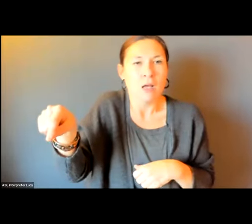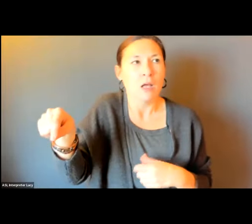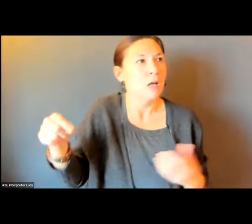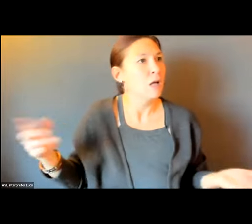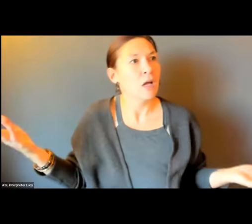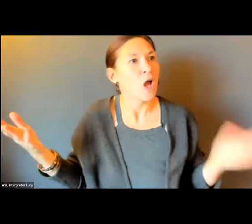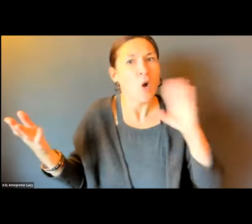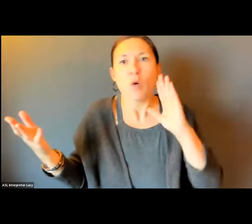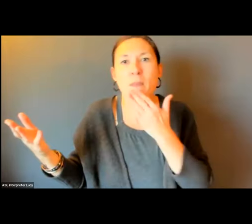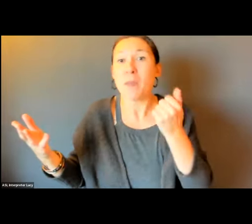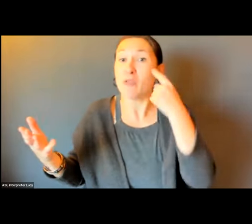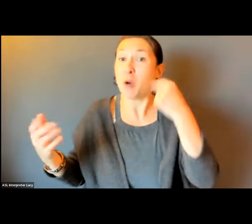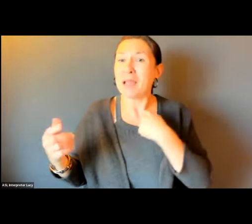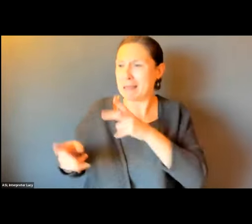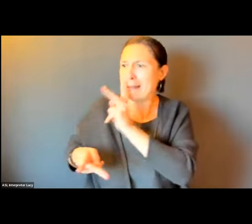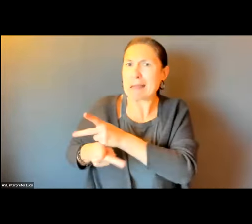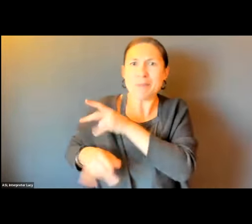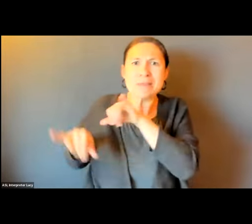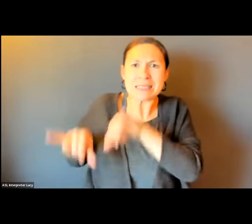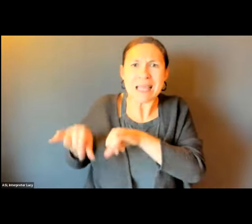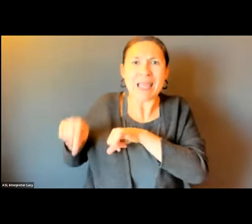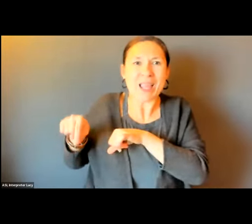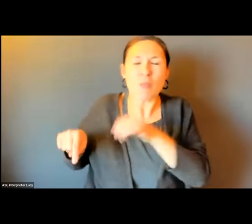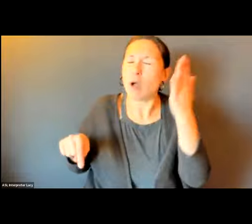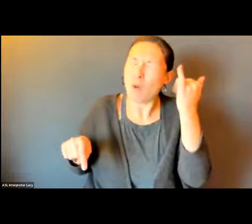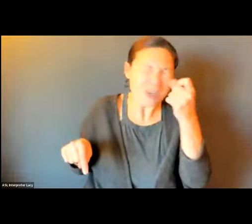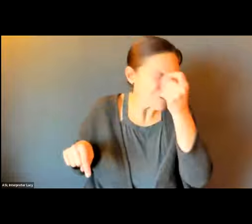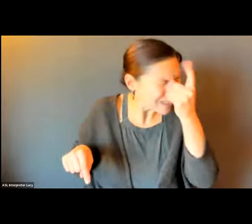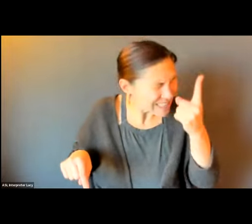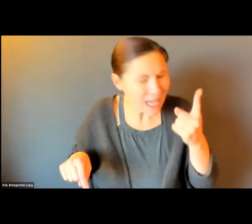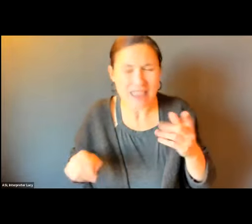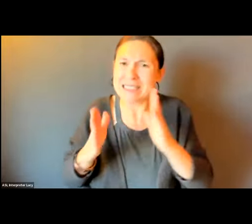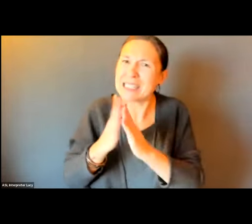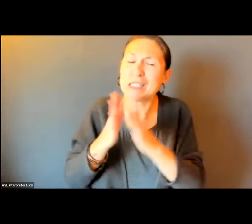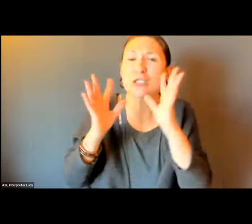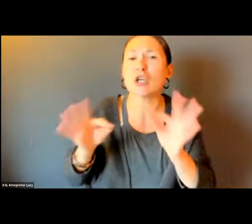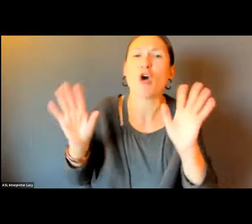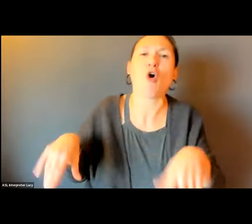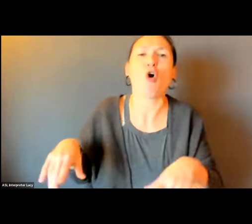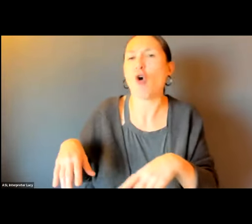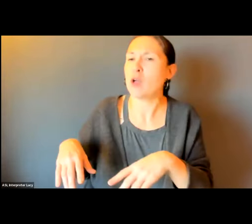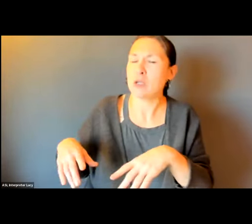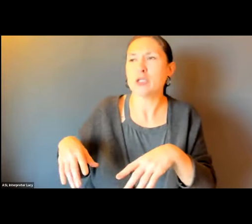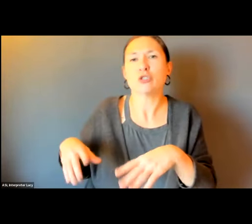IF THEY NEVER MOVED THE STOP AWAY FROM ROOSEVELT STREET, IT WOULD BE BETTER FOR A LOT OF PEOPLE THAT USE THE BUS. I DON'T GET IT.